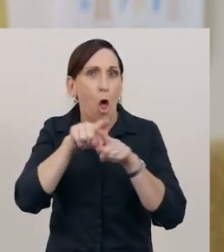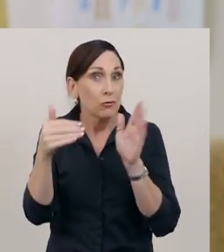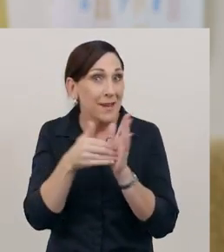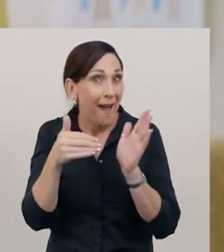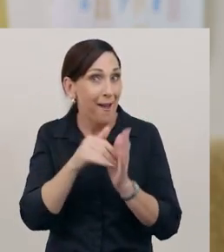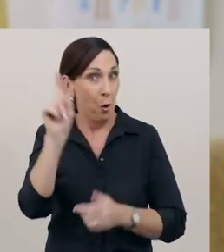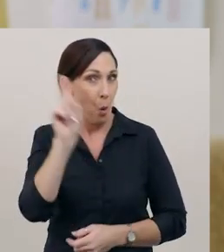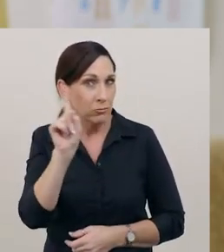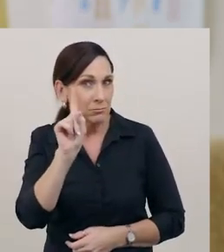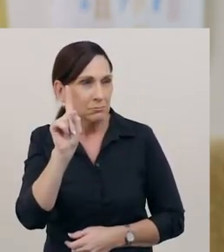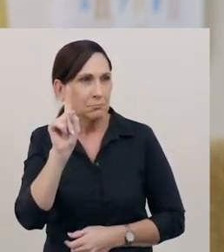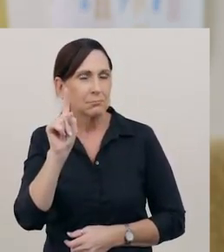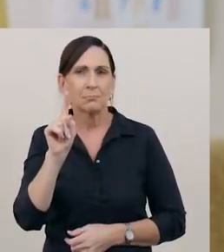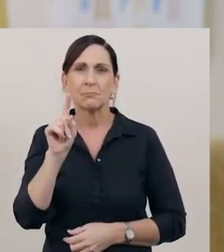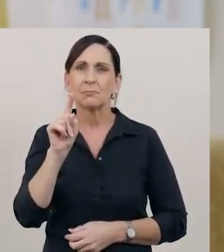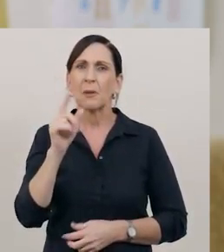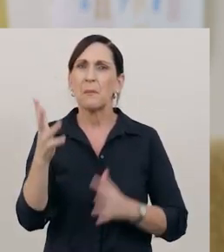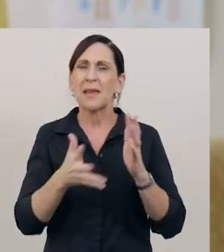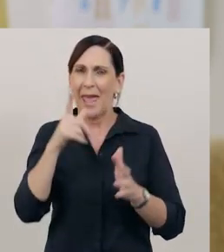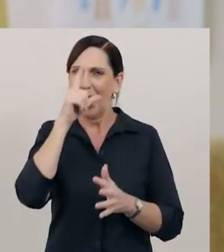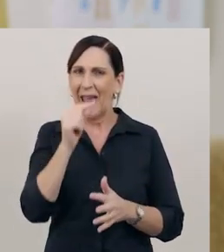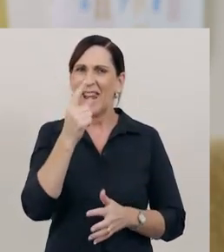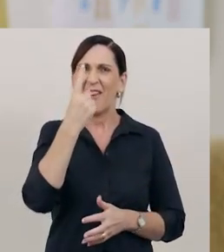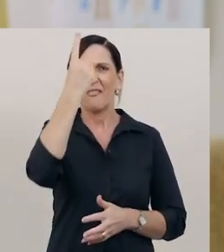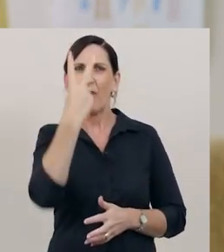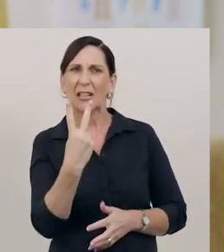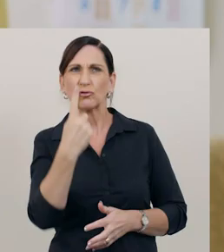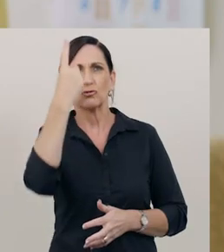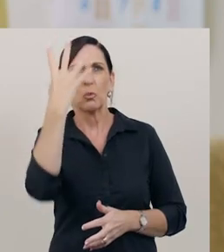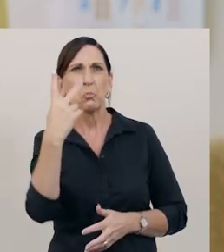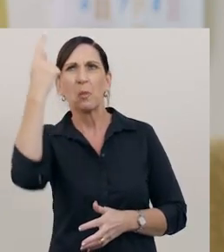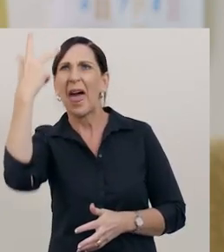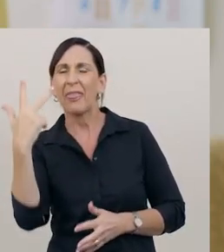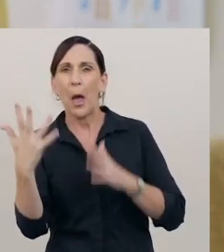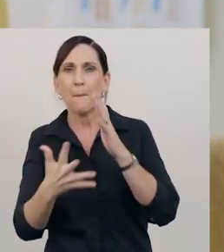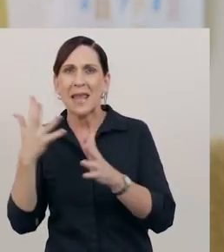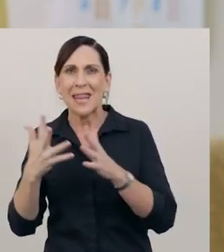We now know that we can describe fractions as equal-sized parts of a whole.